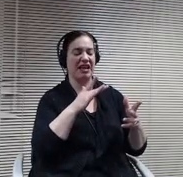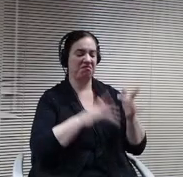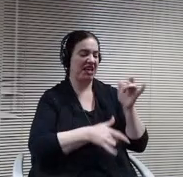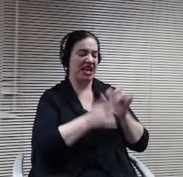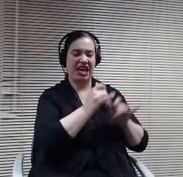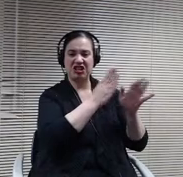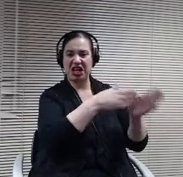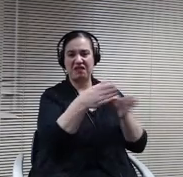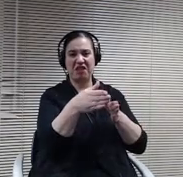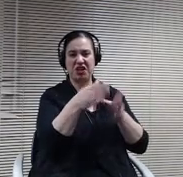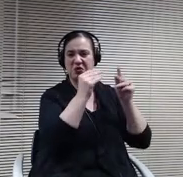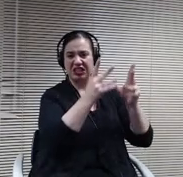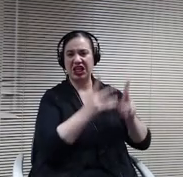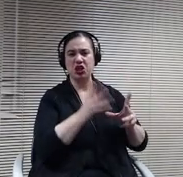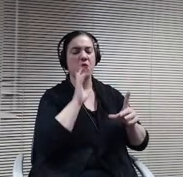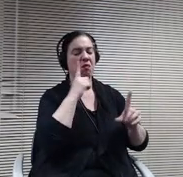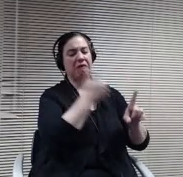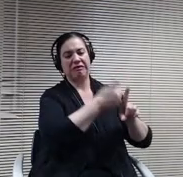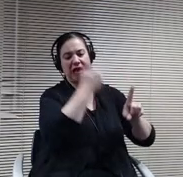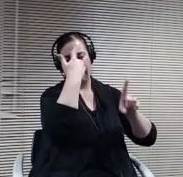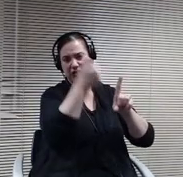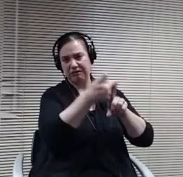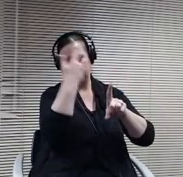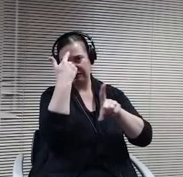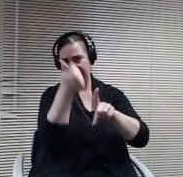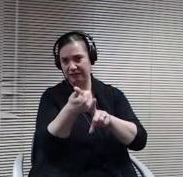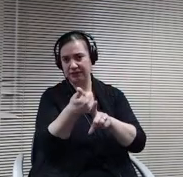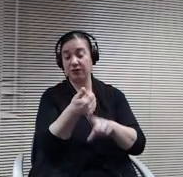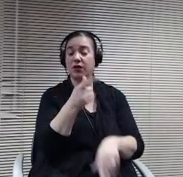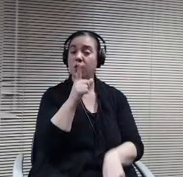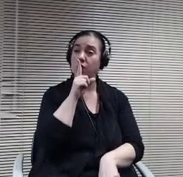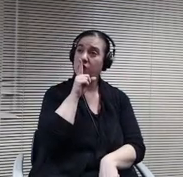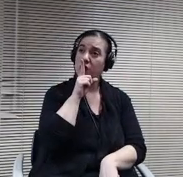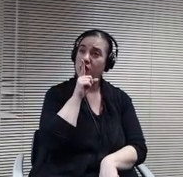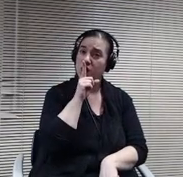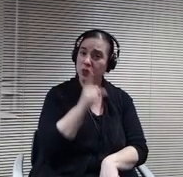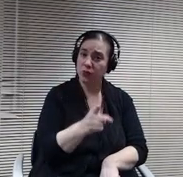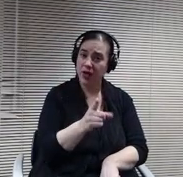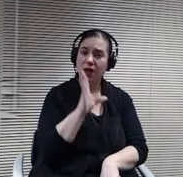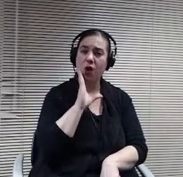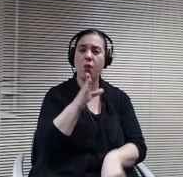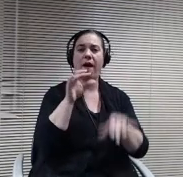And so, really, we'll be able to have high school teachers get